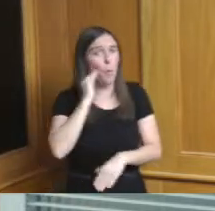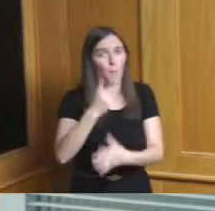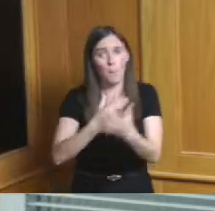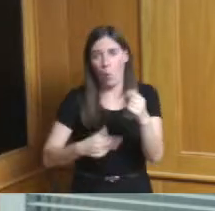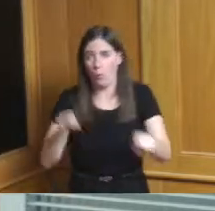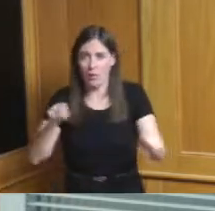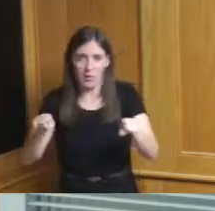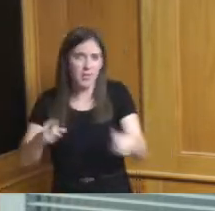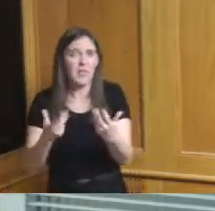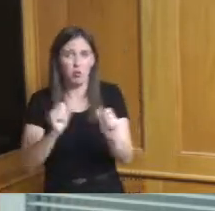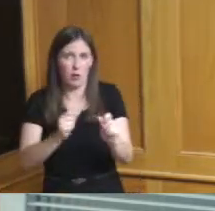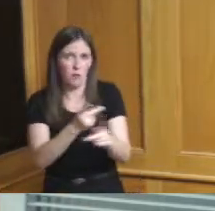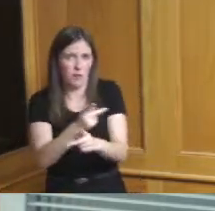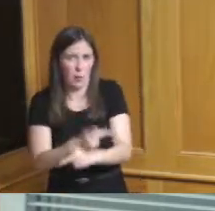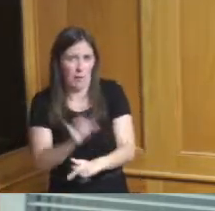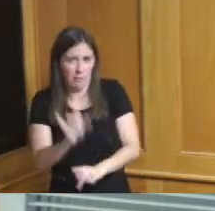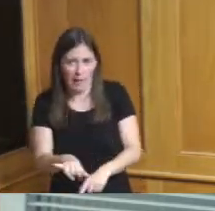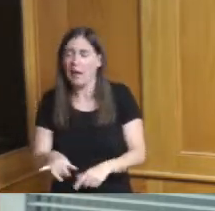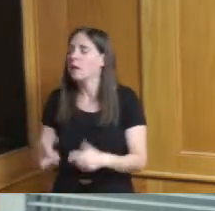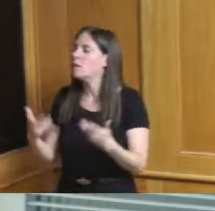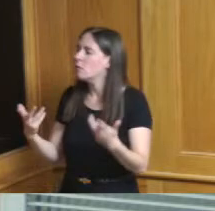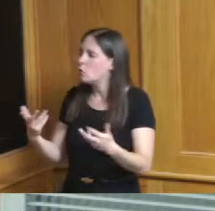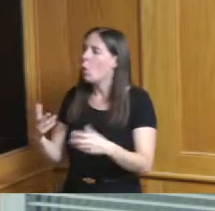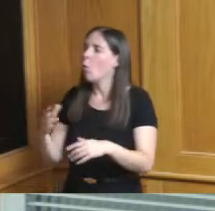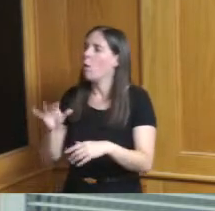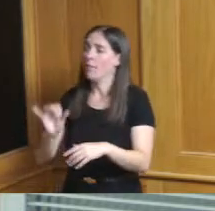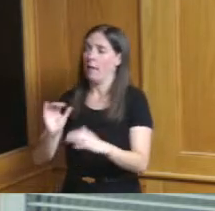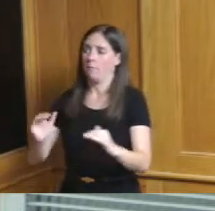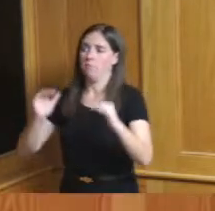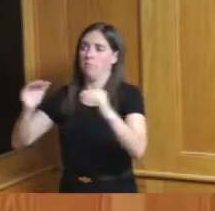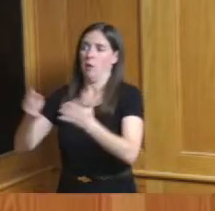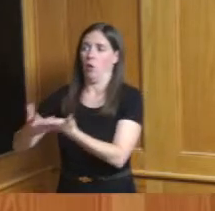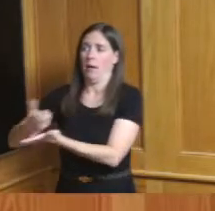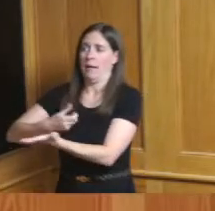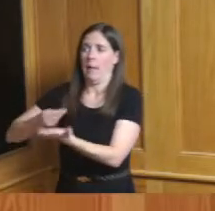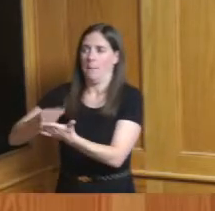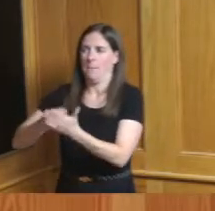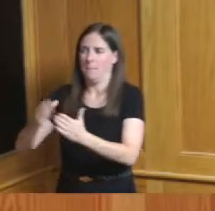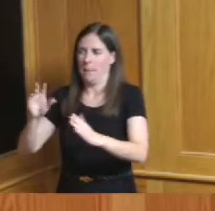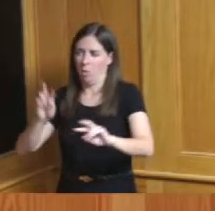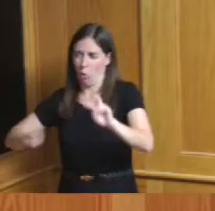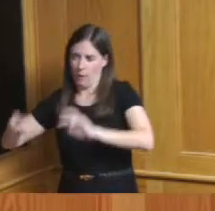okay so we're able to justify that higher income by looking at business some of the people I think